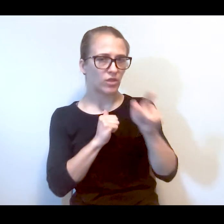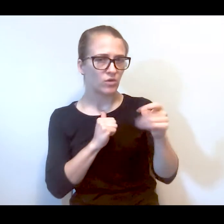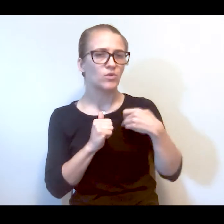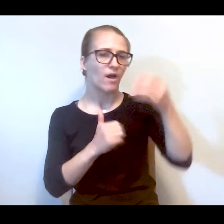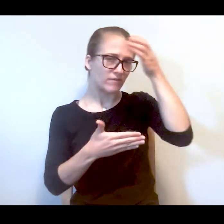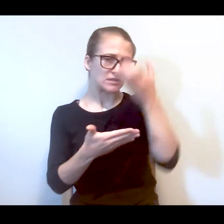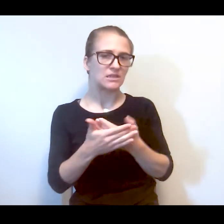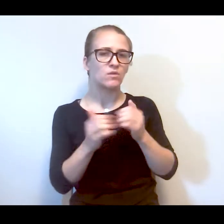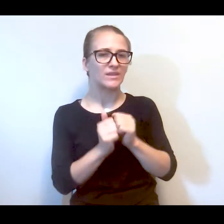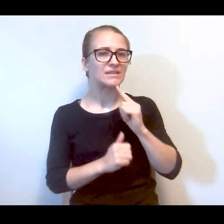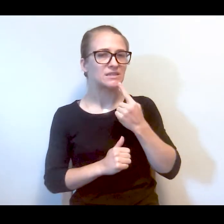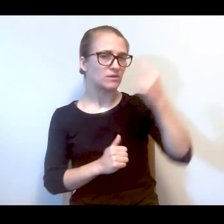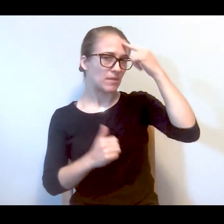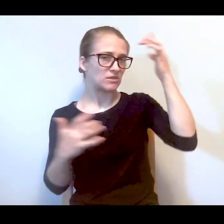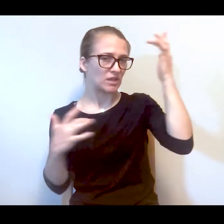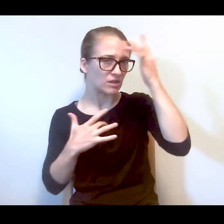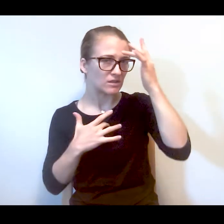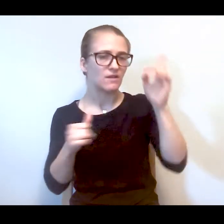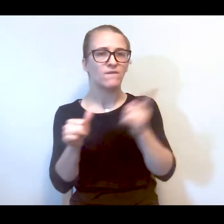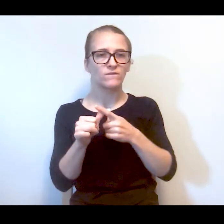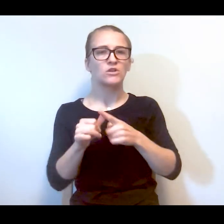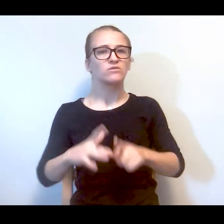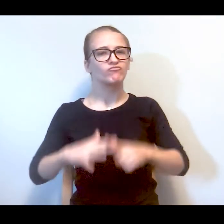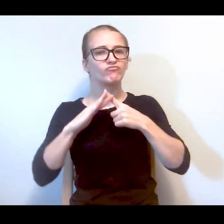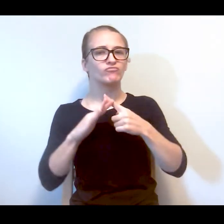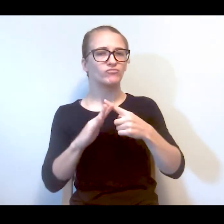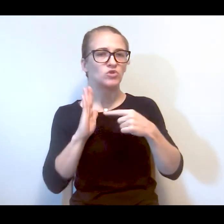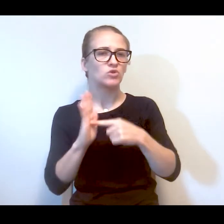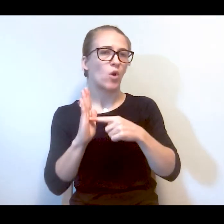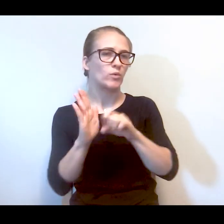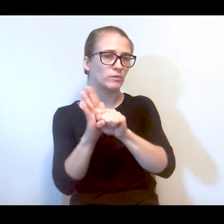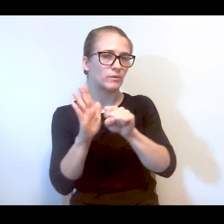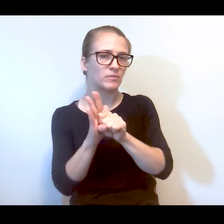have a son with a serious mental illness. He first started showing symptoms as a young child. What's